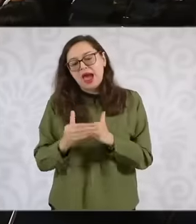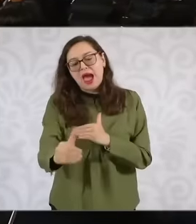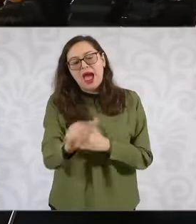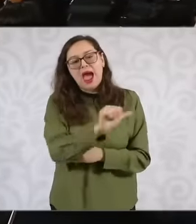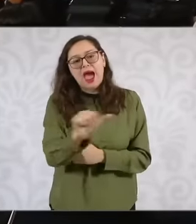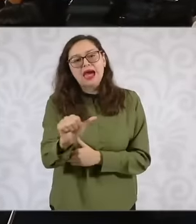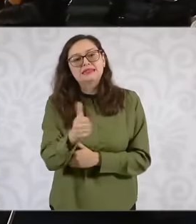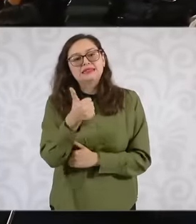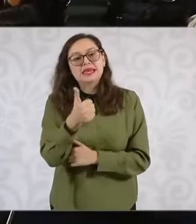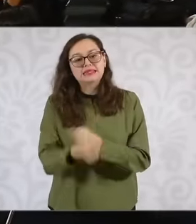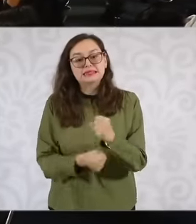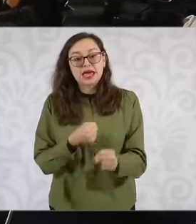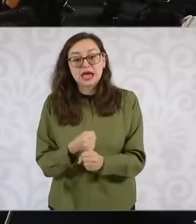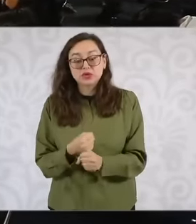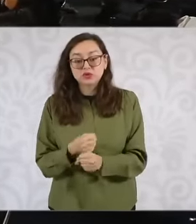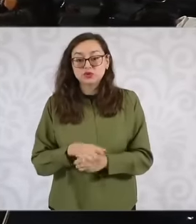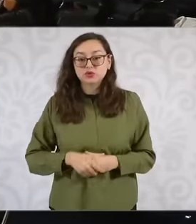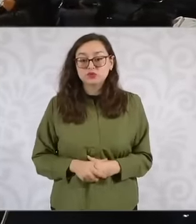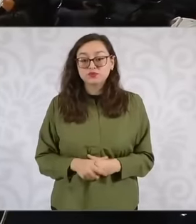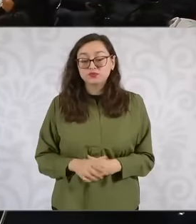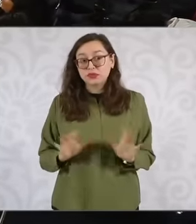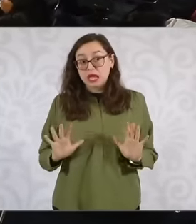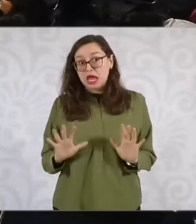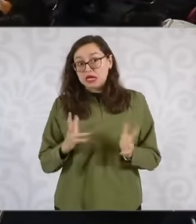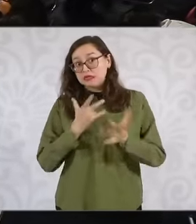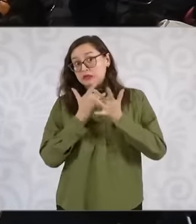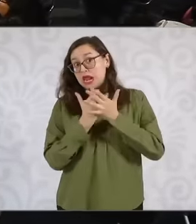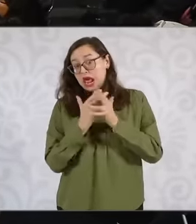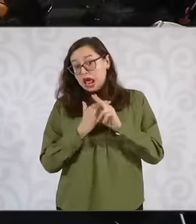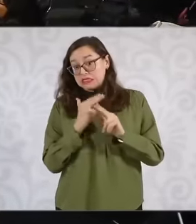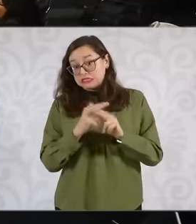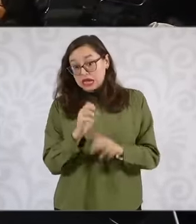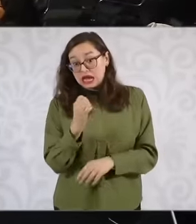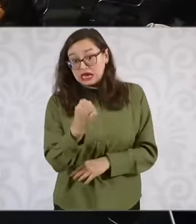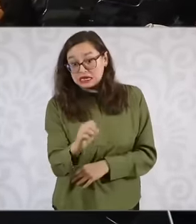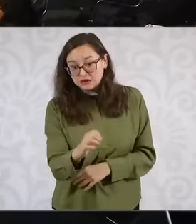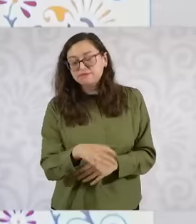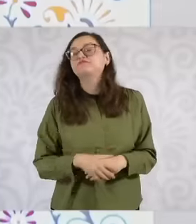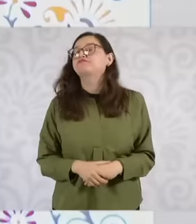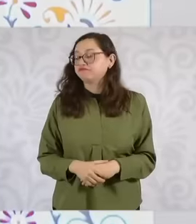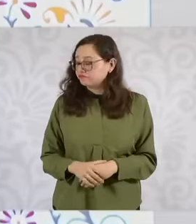would wait until the mayors take office or they will say yes starting in January new